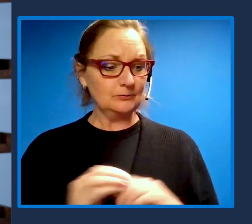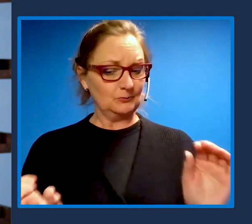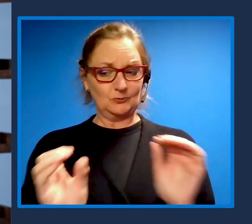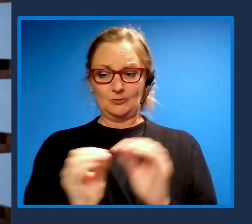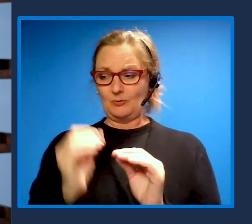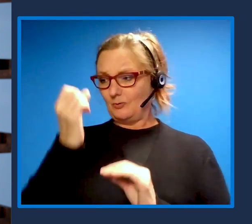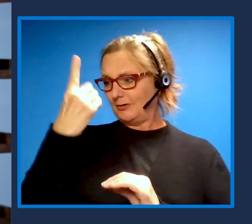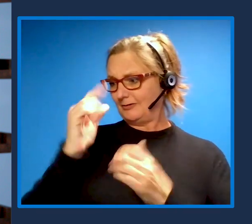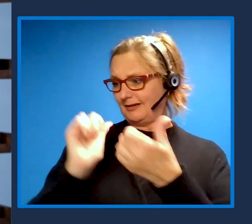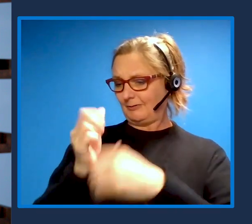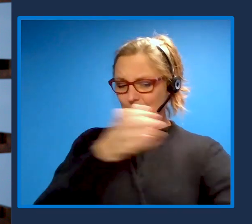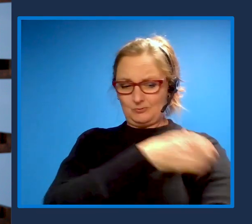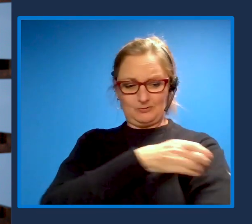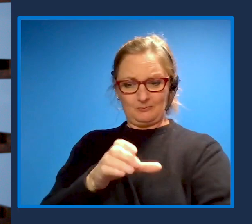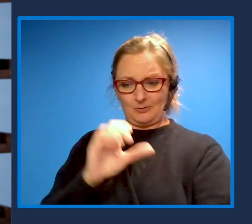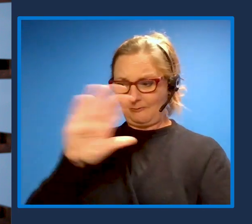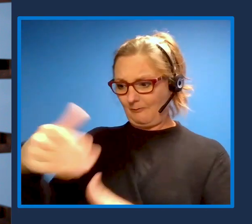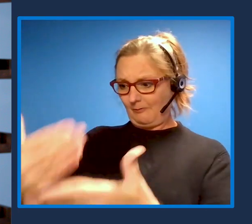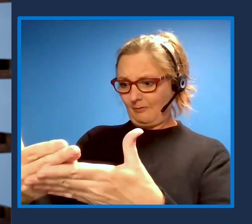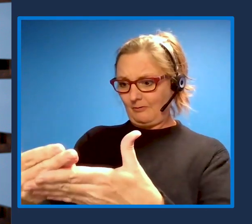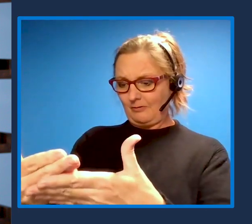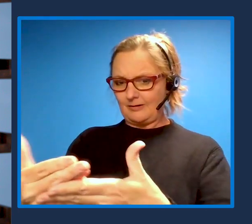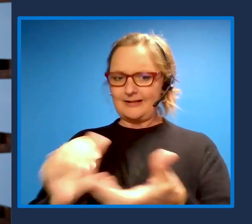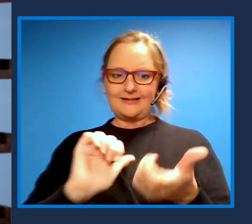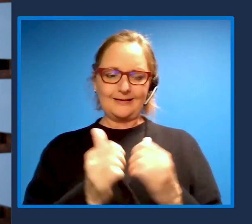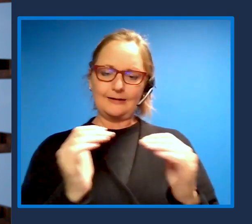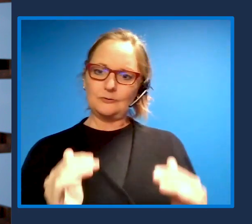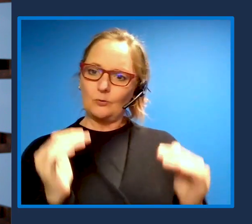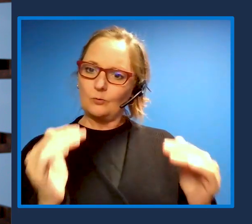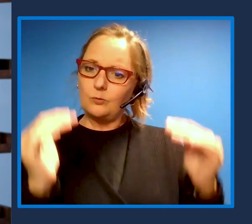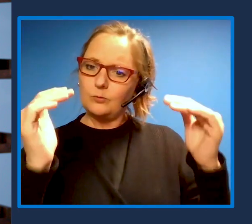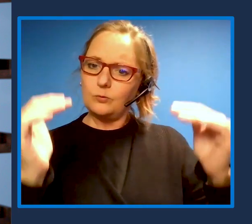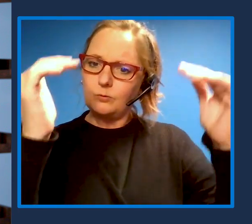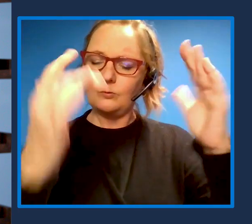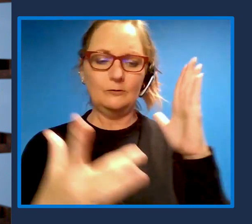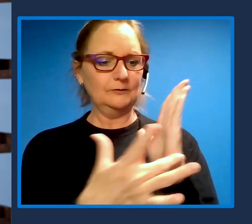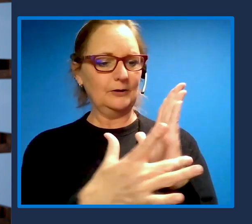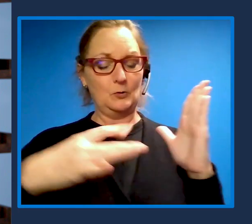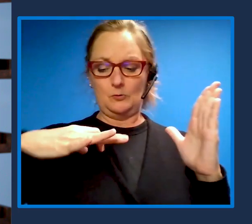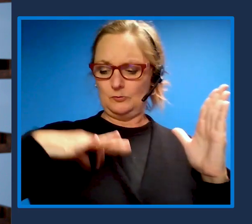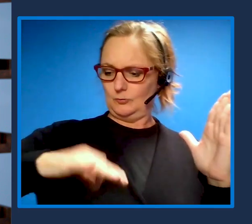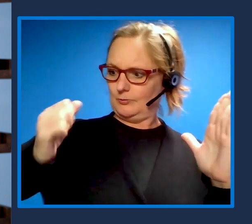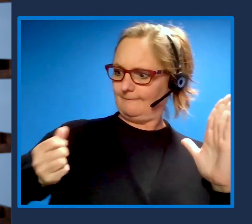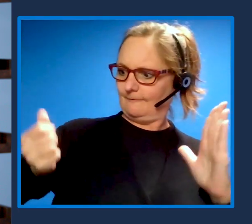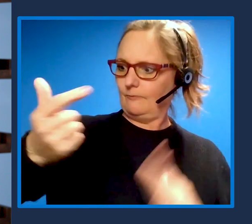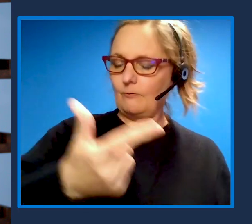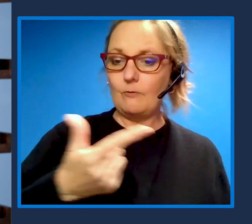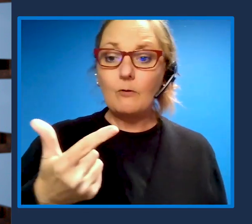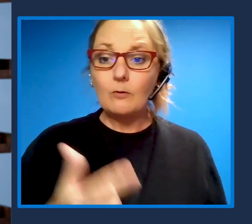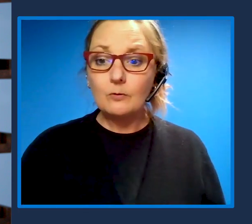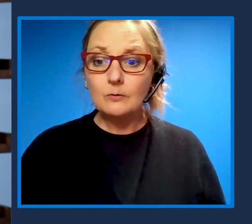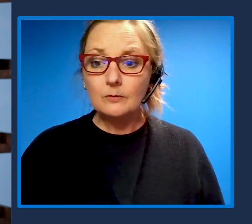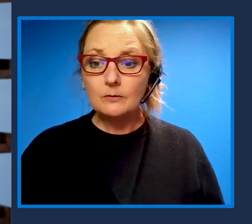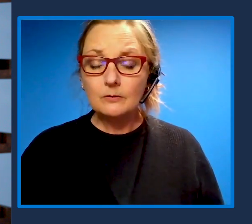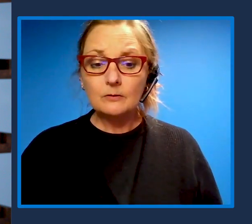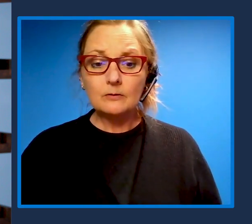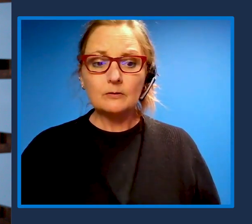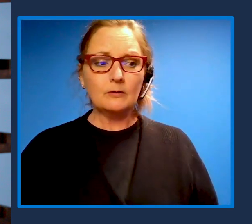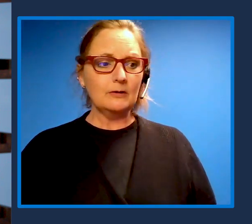is when we in fact advanced technology to benefit everyone that much more and it's core to our journey